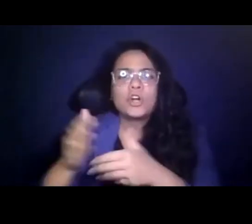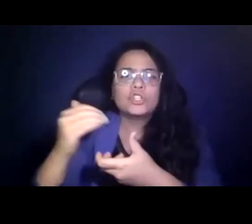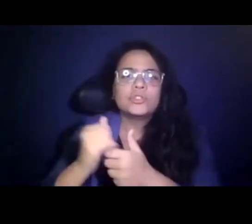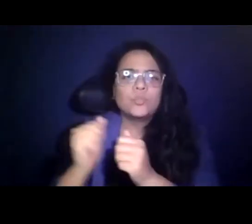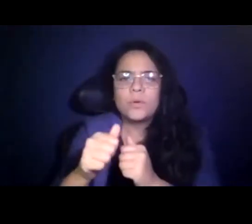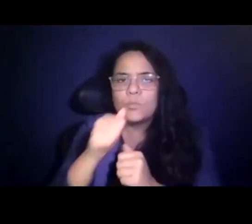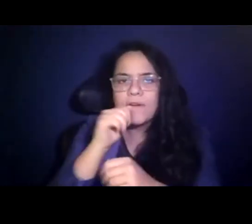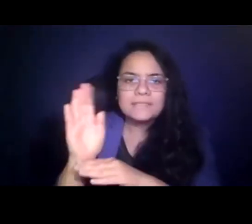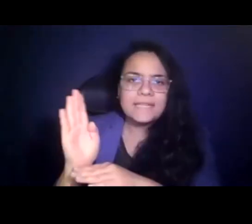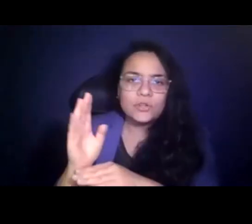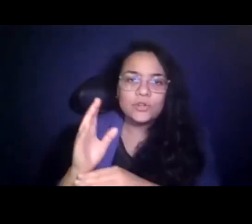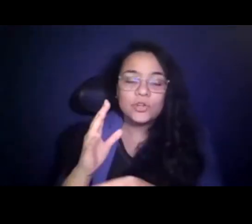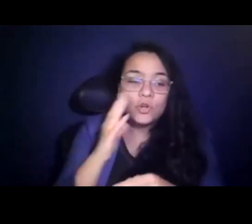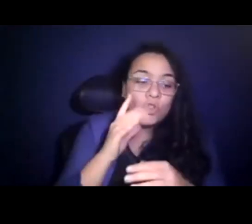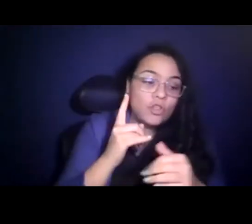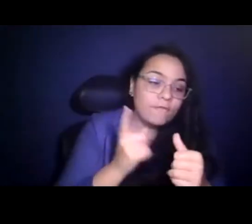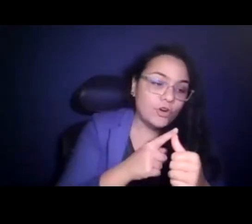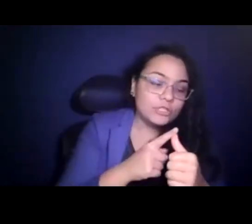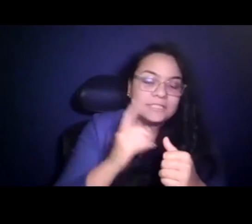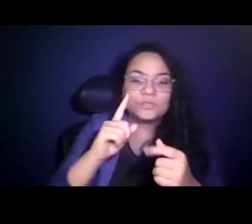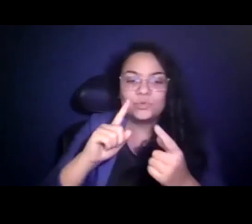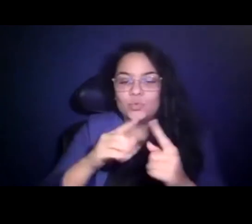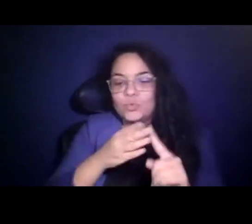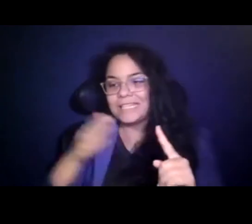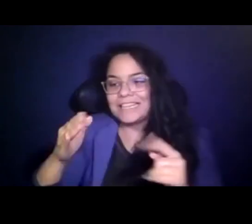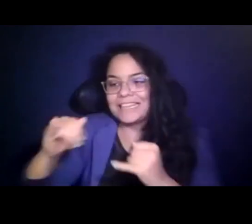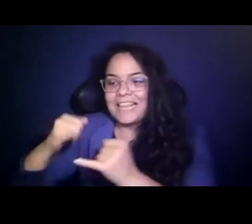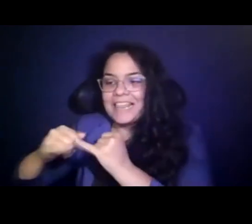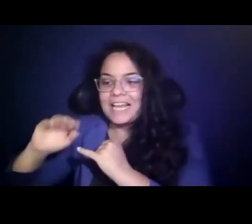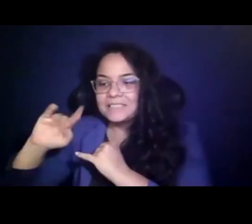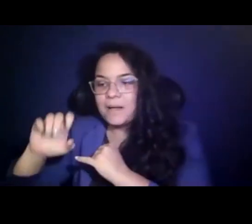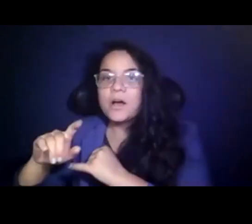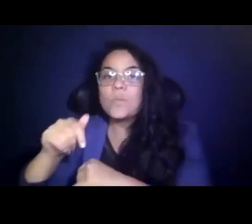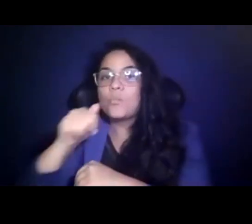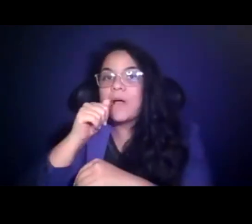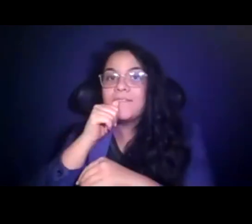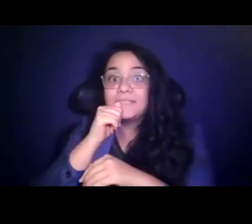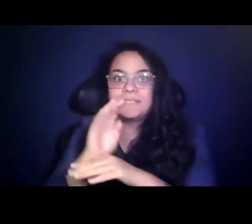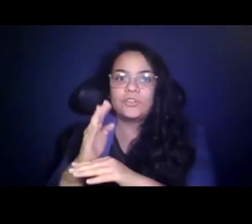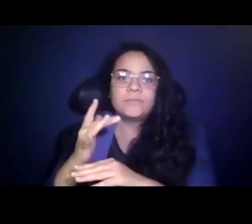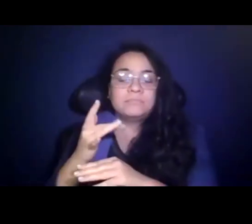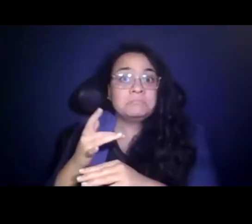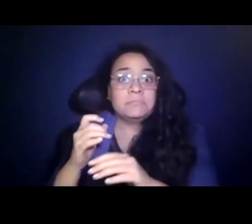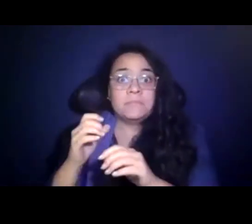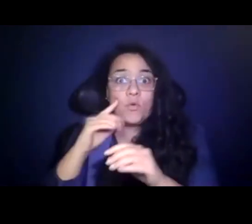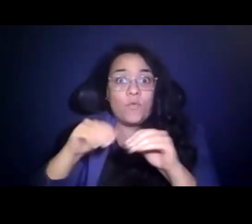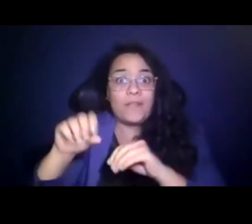15:23:14 From the first and last mile to the only mile, private-sector solutions are like micromobility, can play a big role and have, 15:23:15 obviously, during the pandemic.